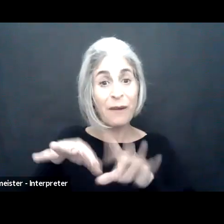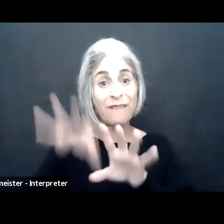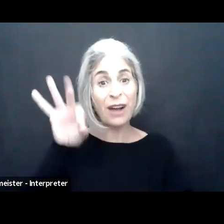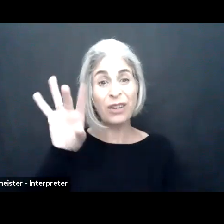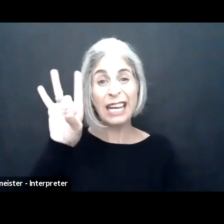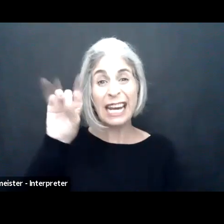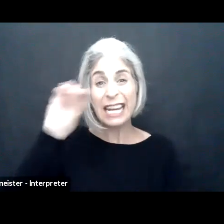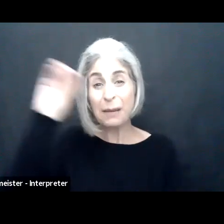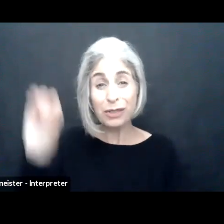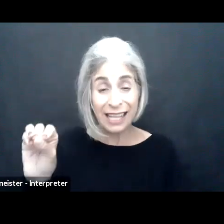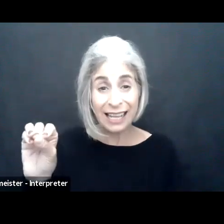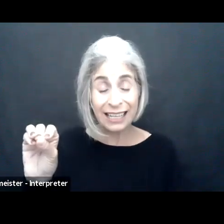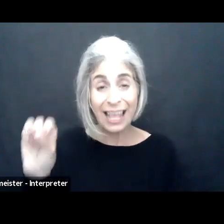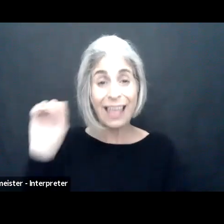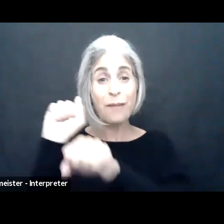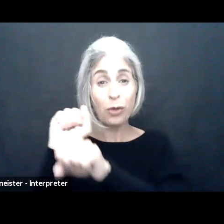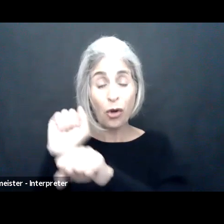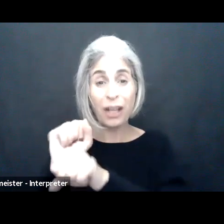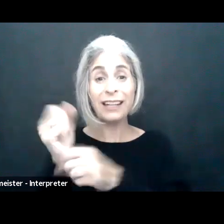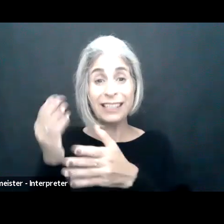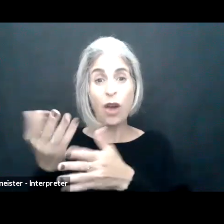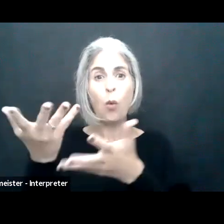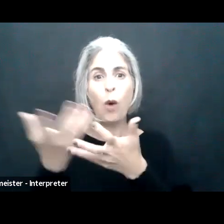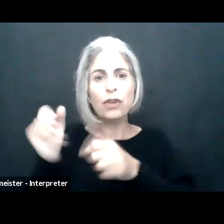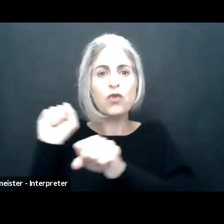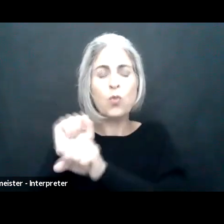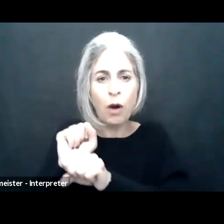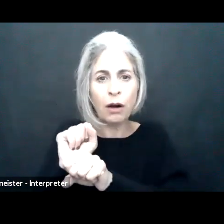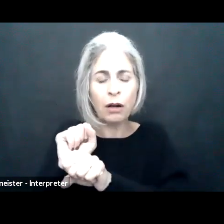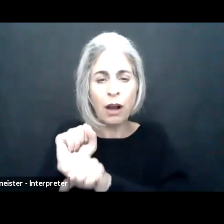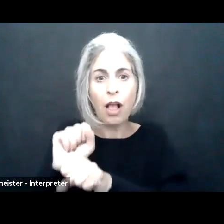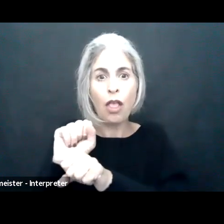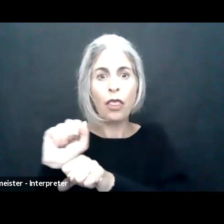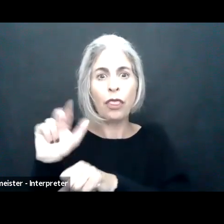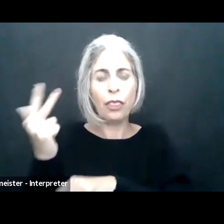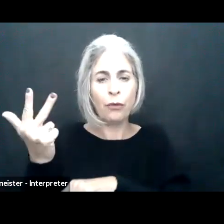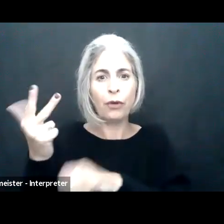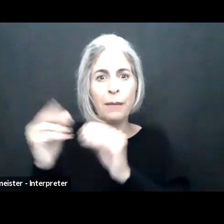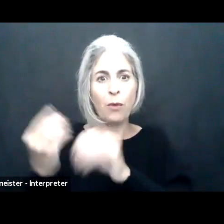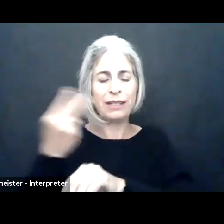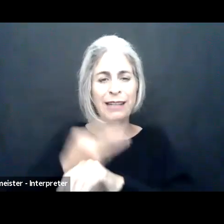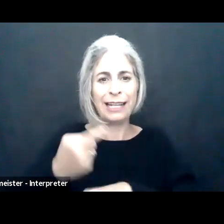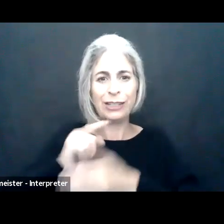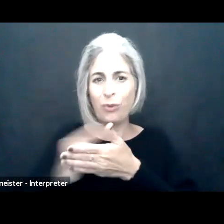we're an employer too, we did a telework survey and found that 80% of employees